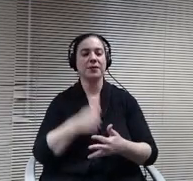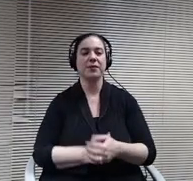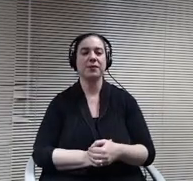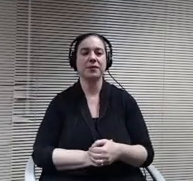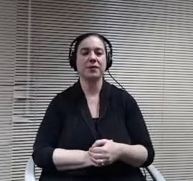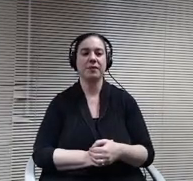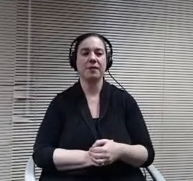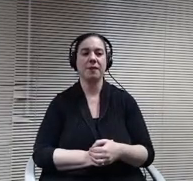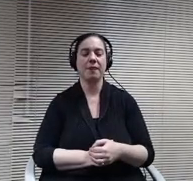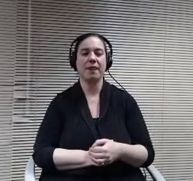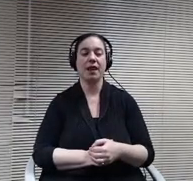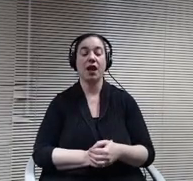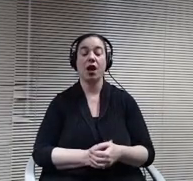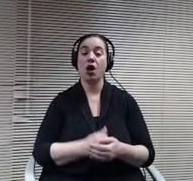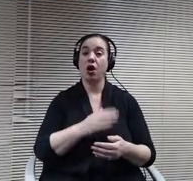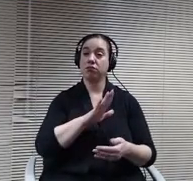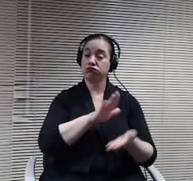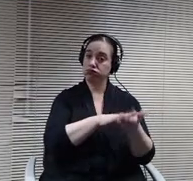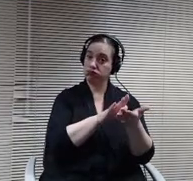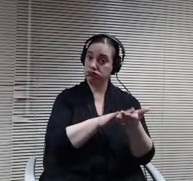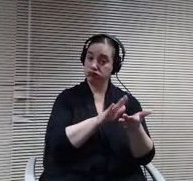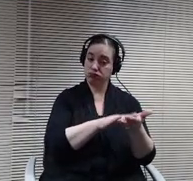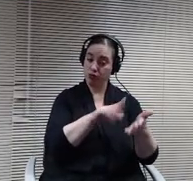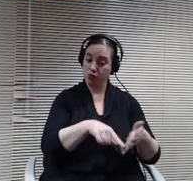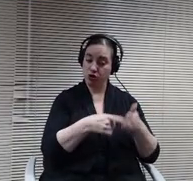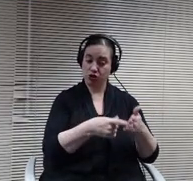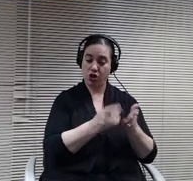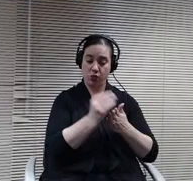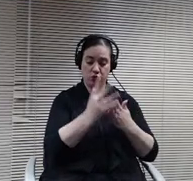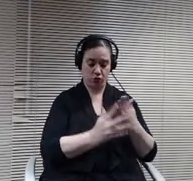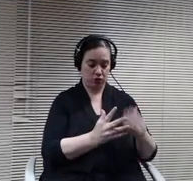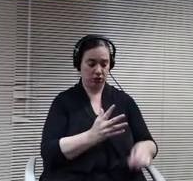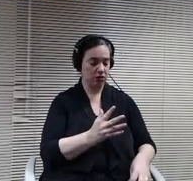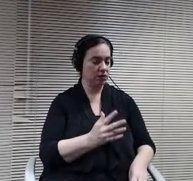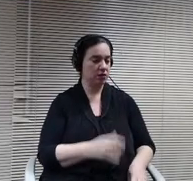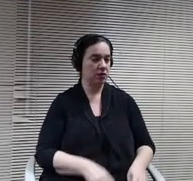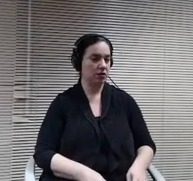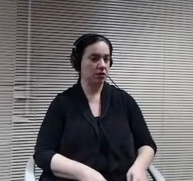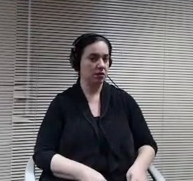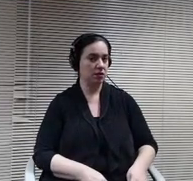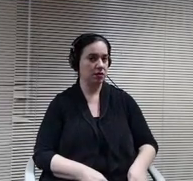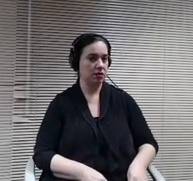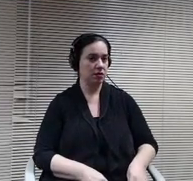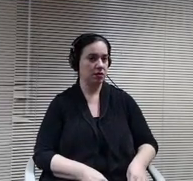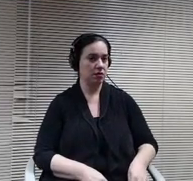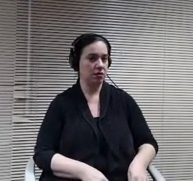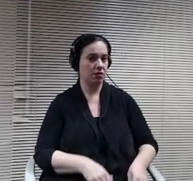To your credit, we started with the student says this even interest right? Just because there's a need. They connect the